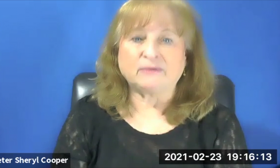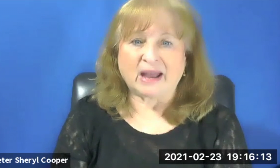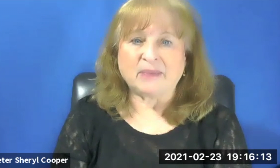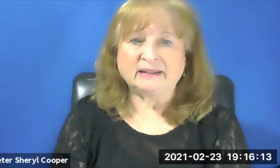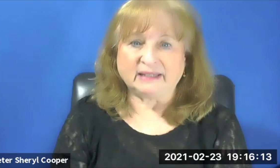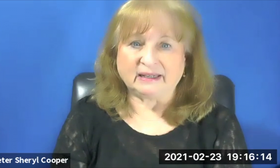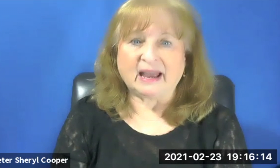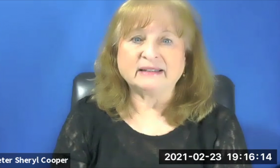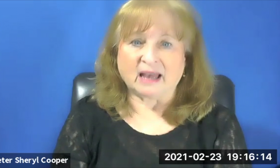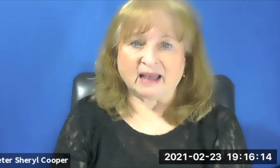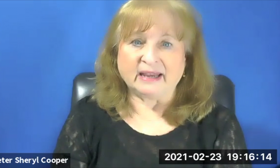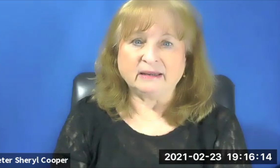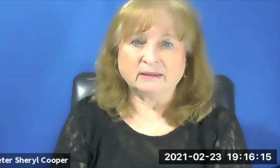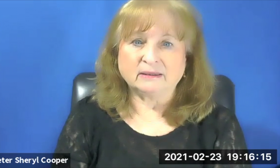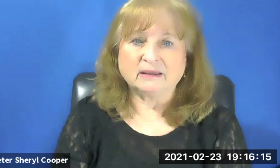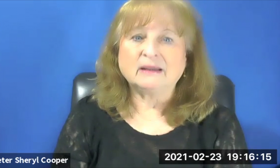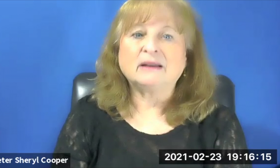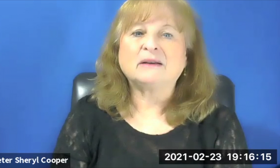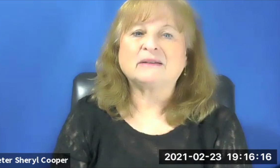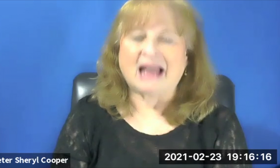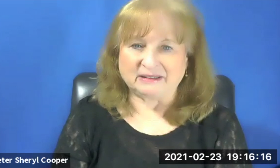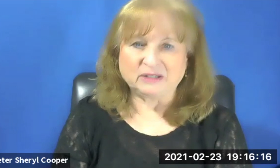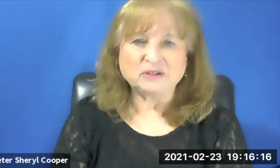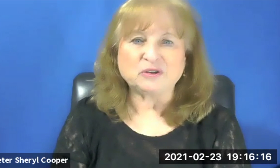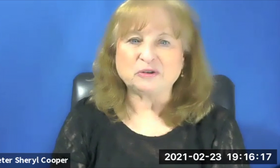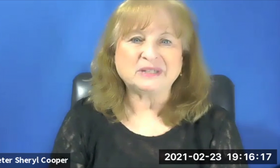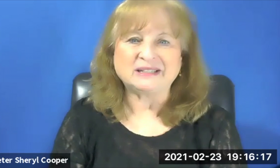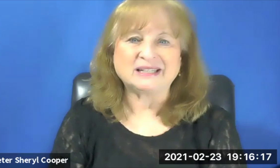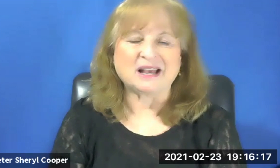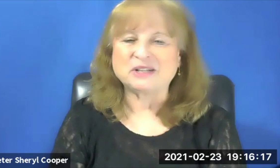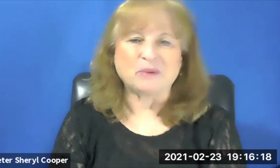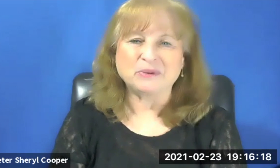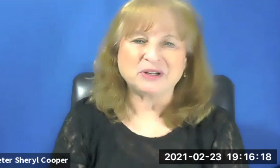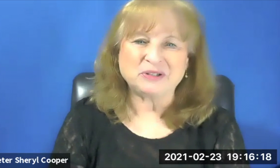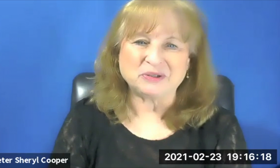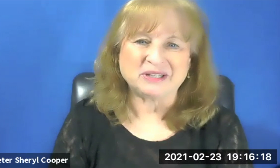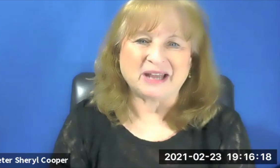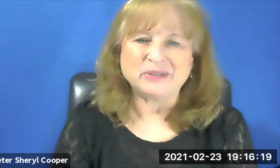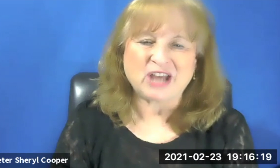rabbi Leigh and I had a little Zoom to discuss what we were going to do tonight.